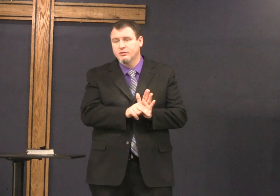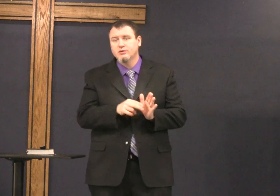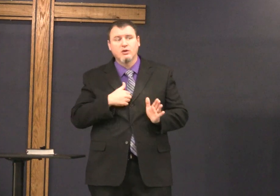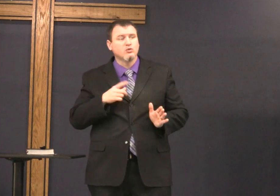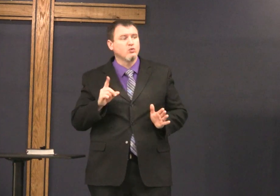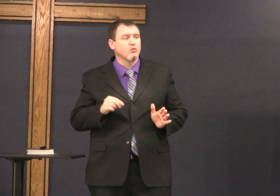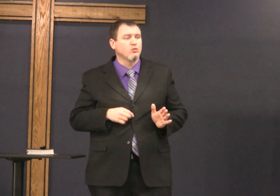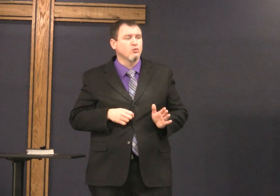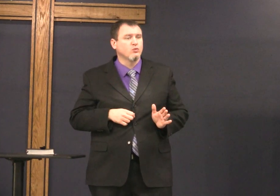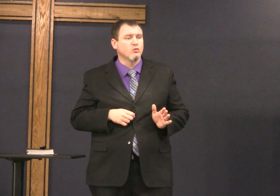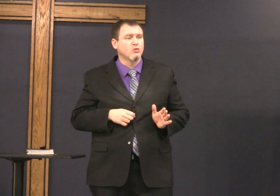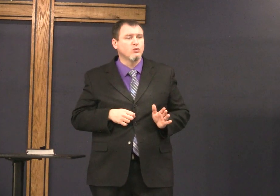we have a lot